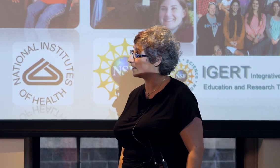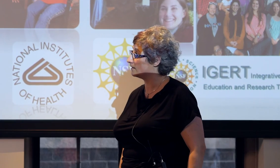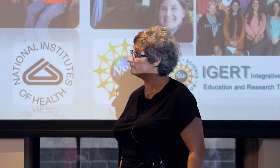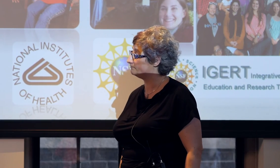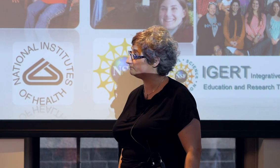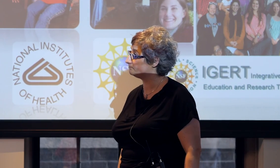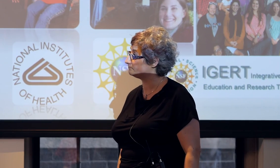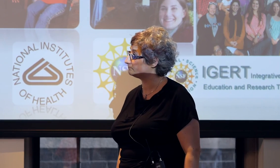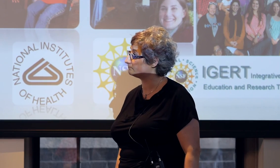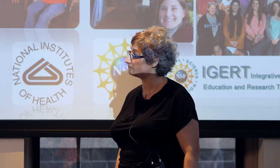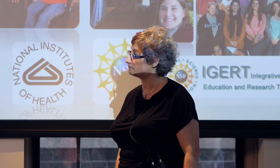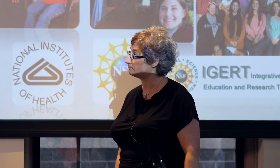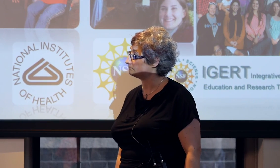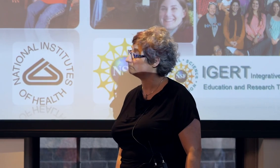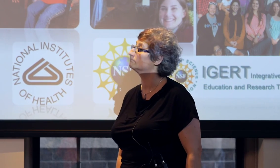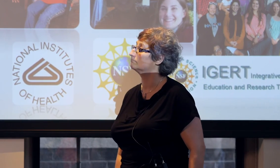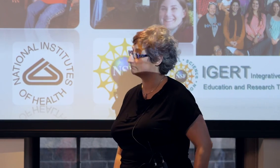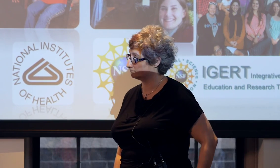affect their NSL acquisition?